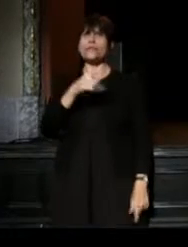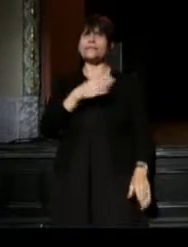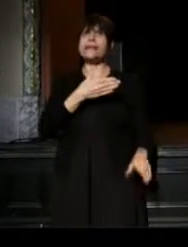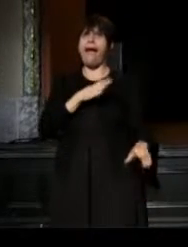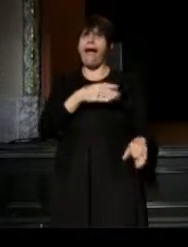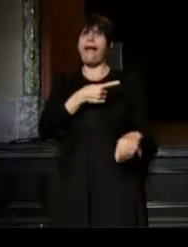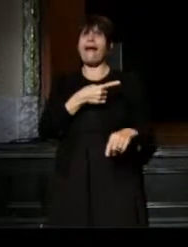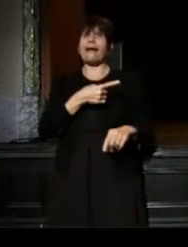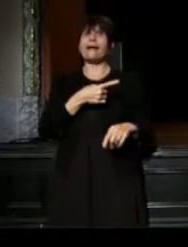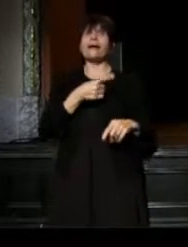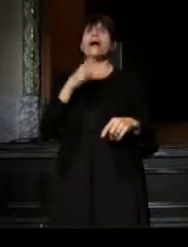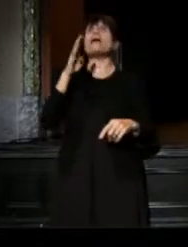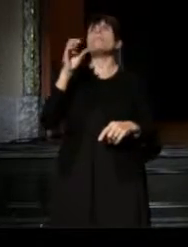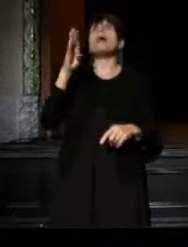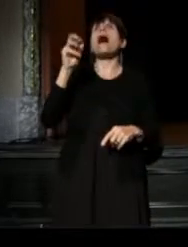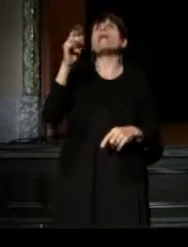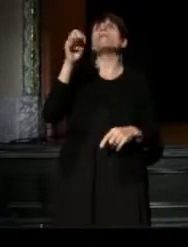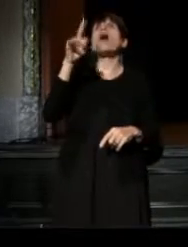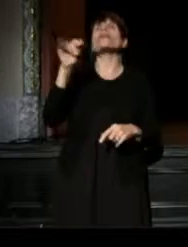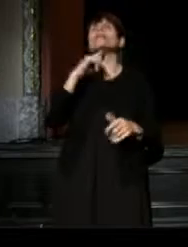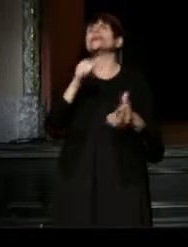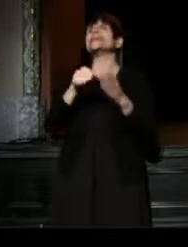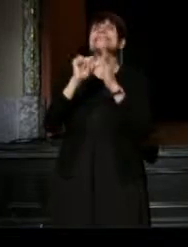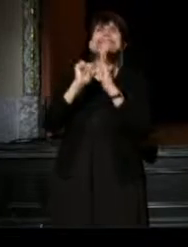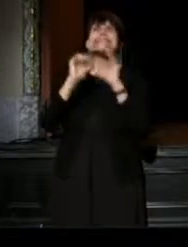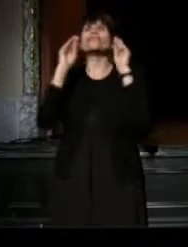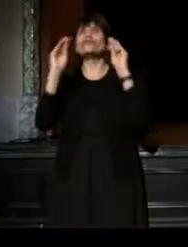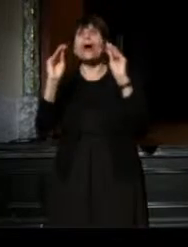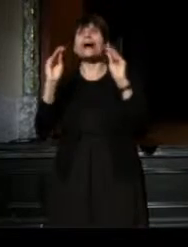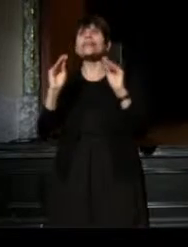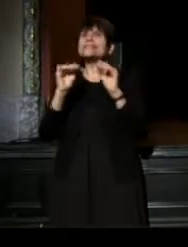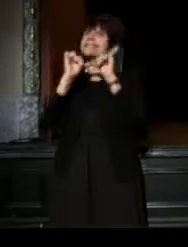Yet, it was Bob Marley who insisted and instructed, "Stay alive."